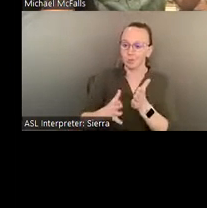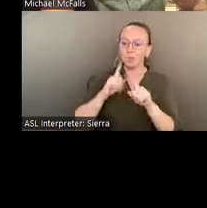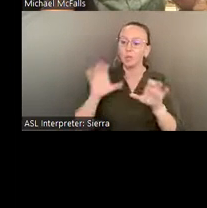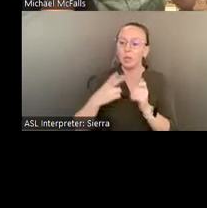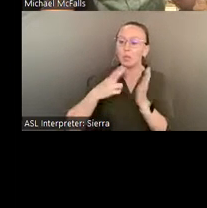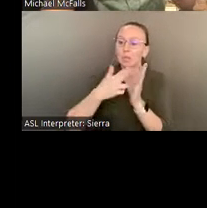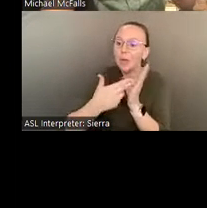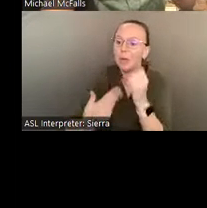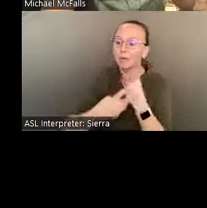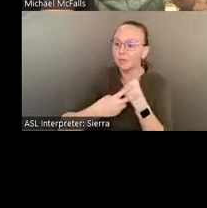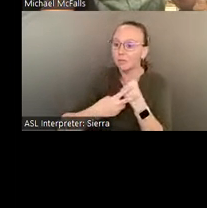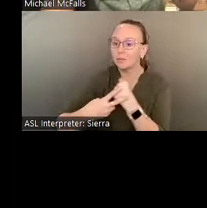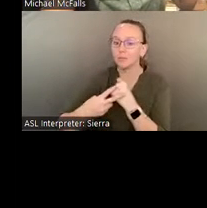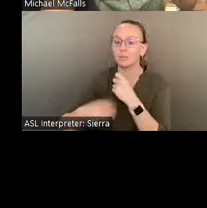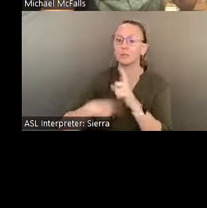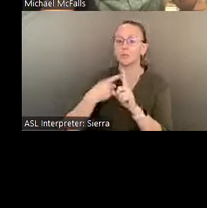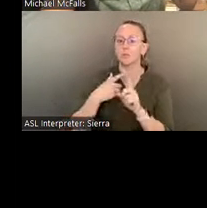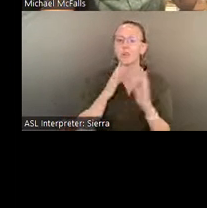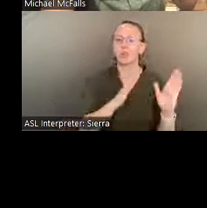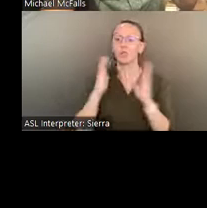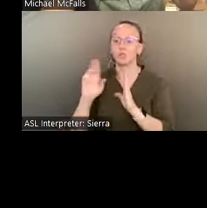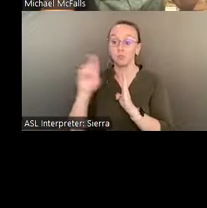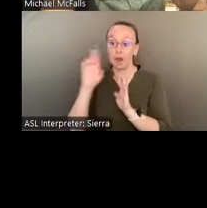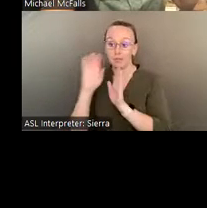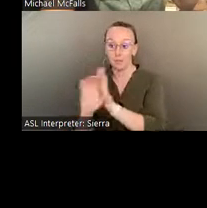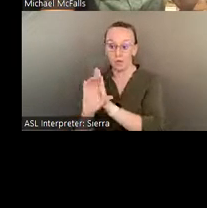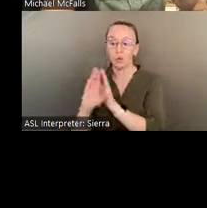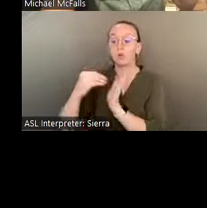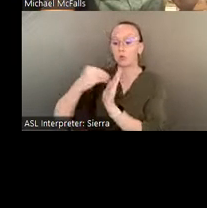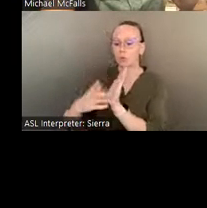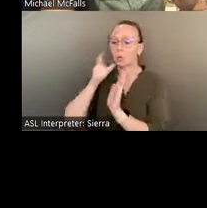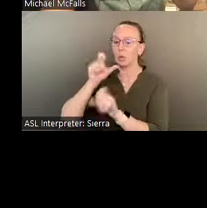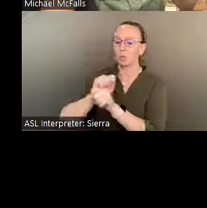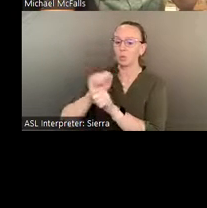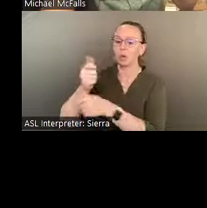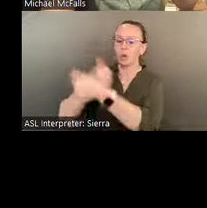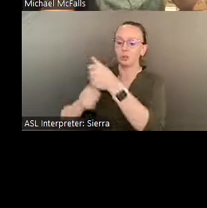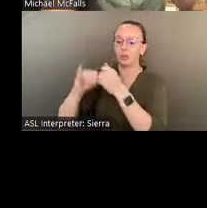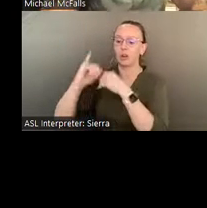And on the right is a student that worked with the International Artifacts Group from Houston.